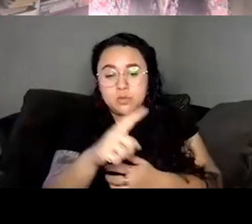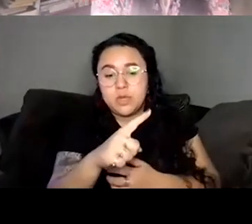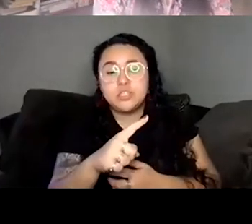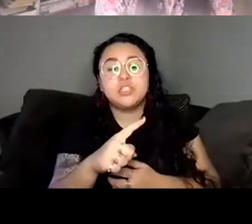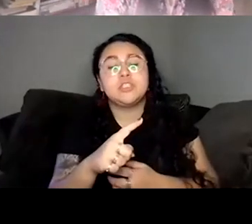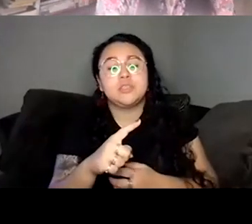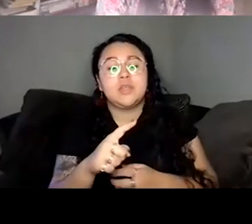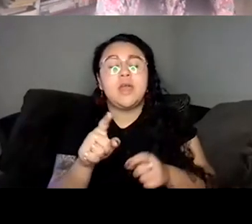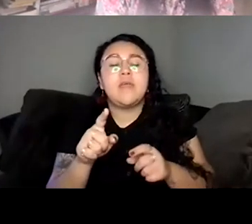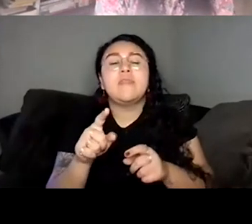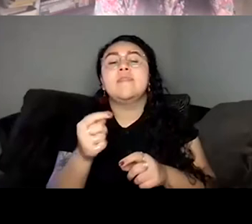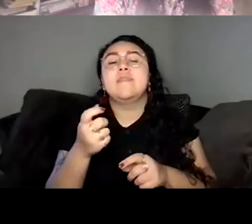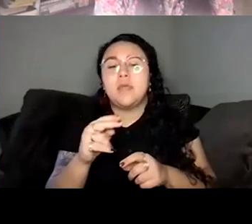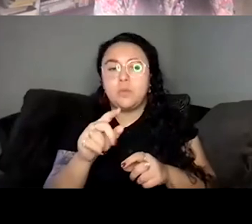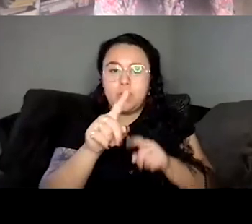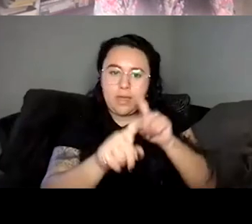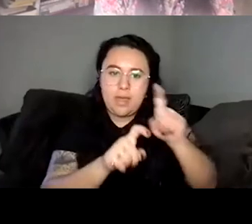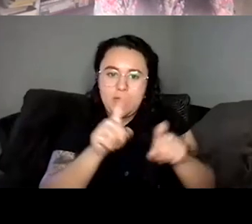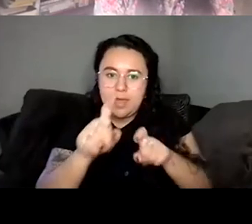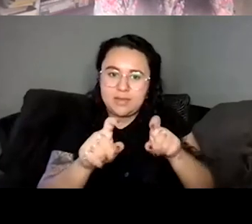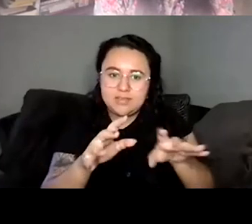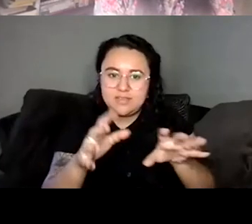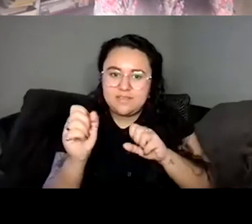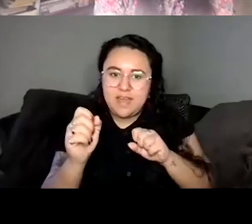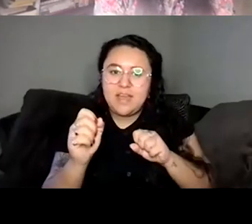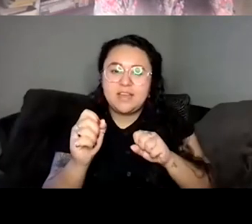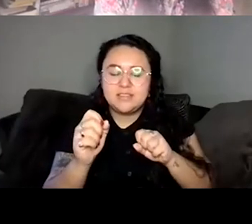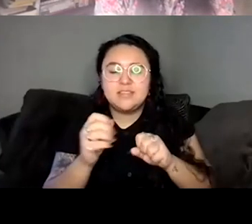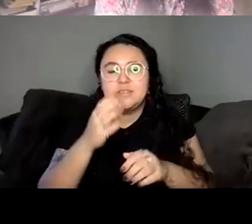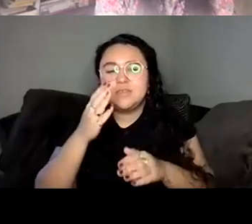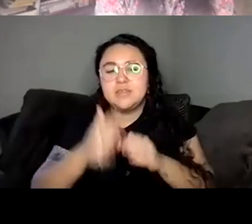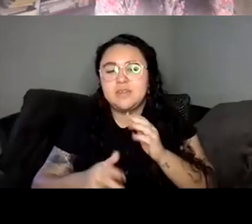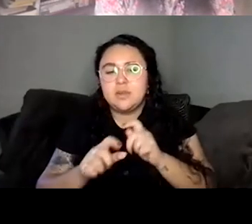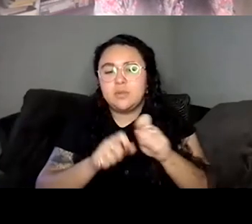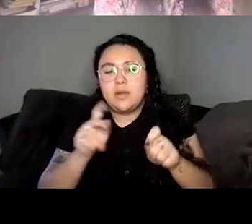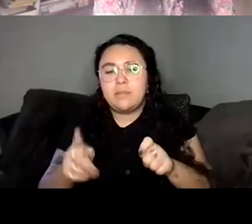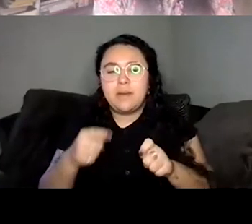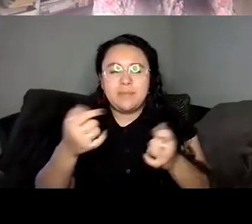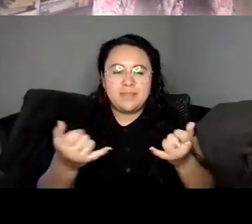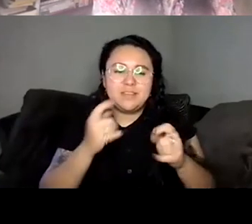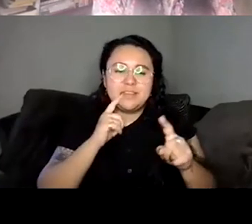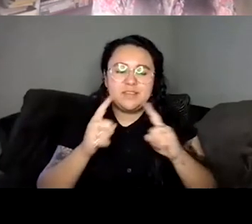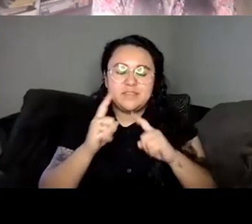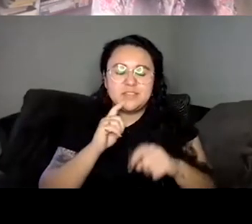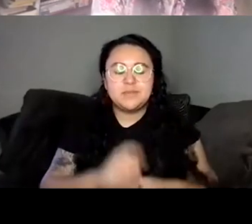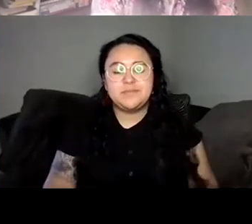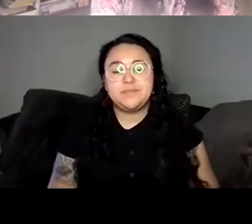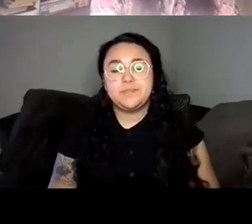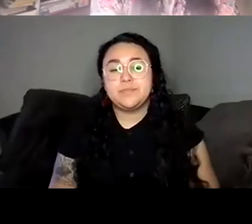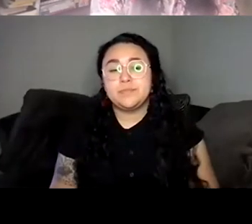a lightning round of questions to end our conversation. And this question is hopefully